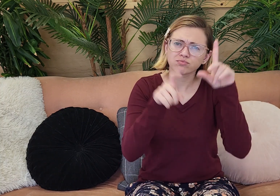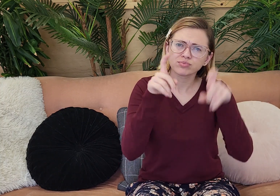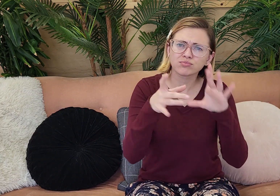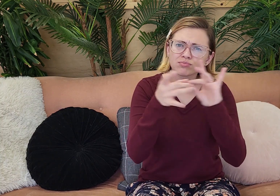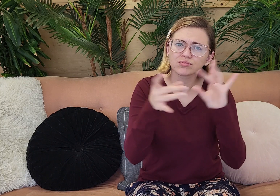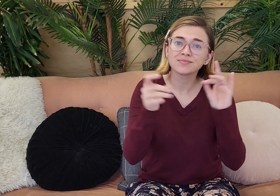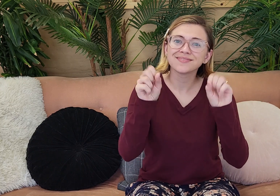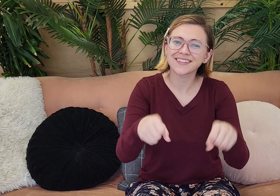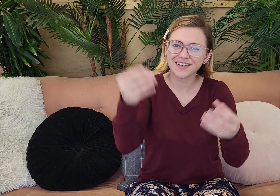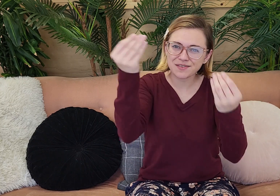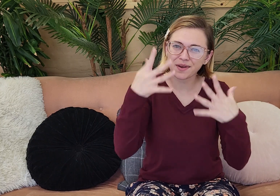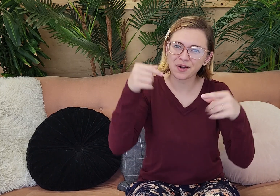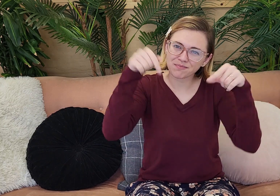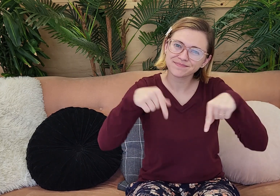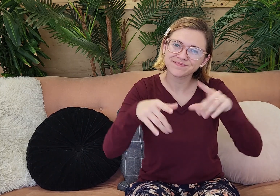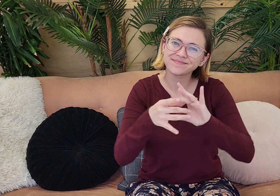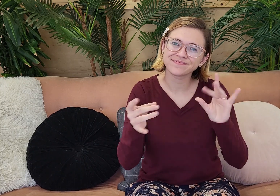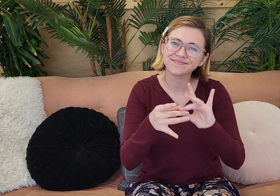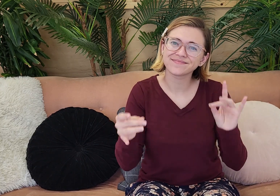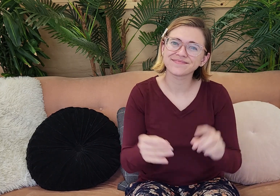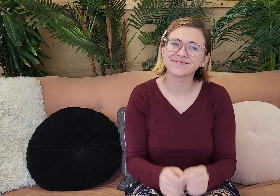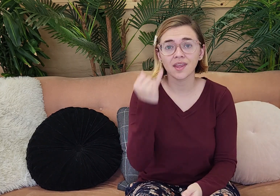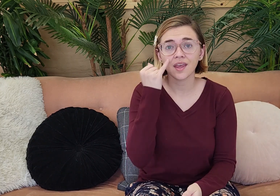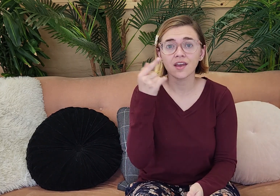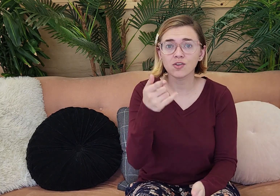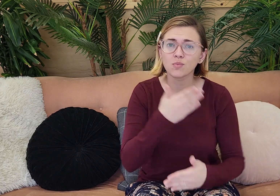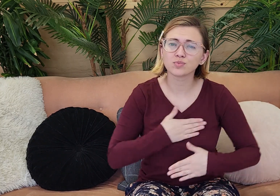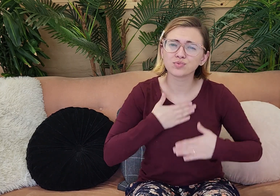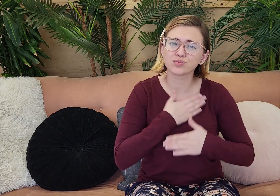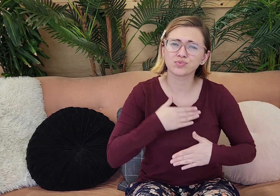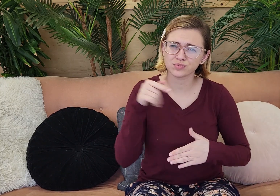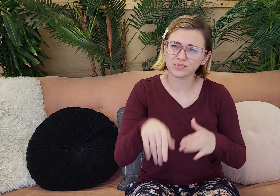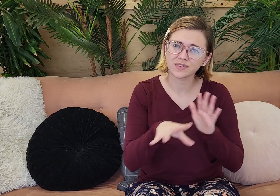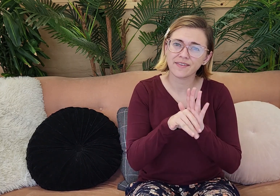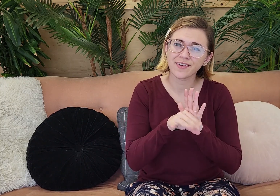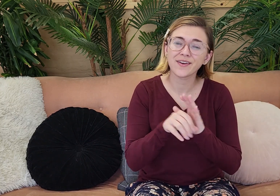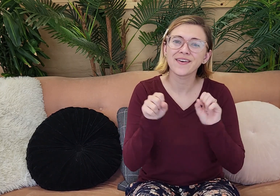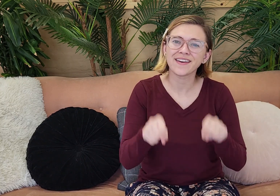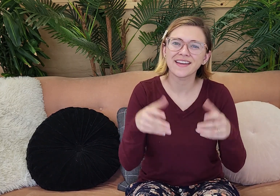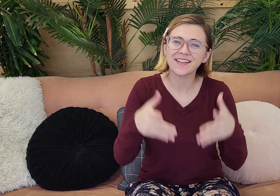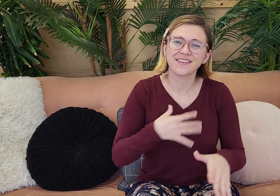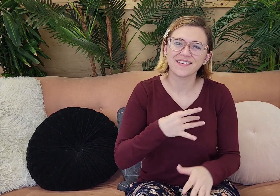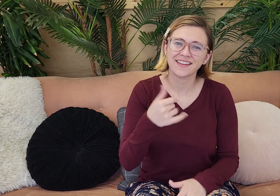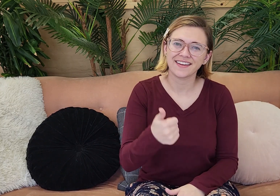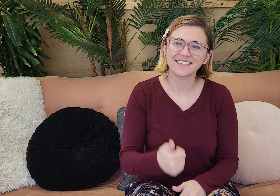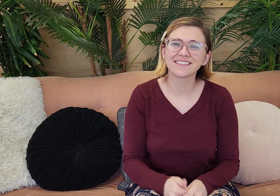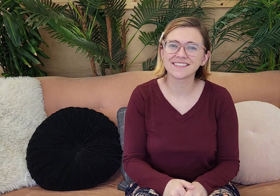any questions or comments, you can let me know down in the comments section below. And if you enjoyed this video, you can